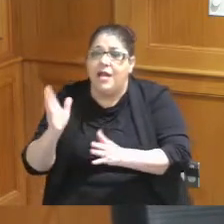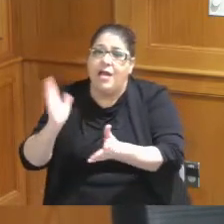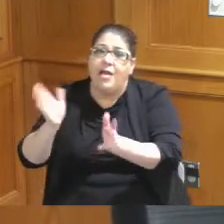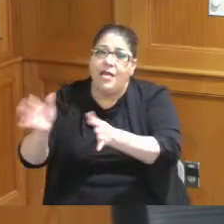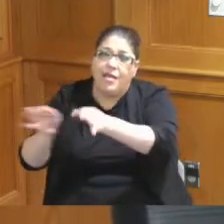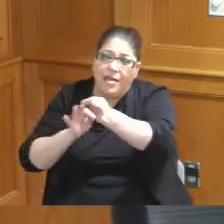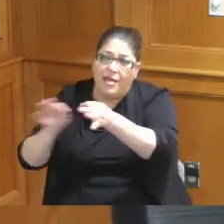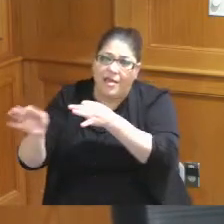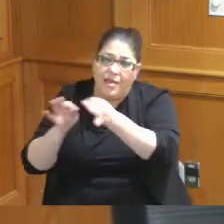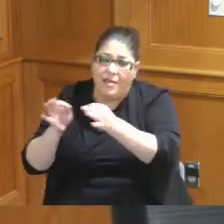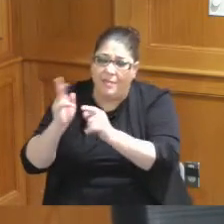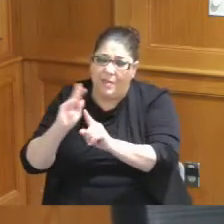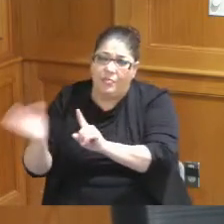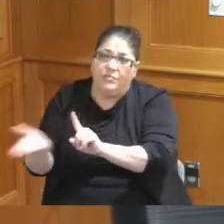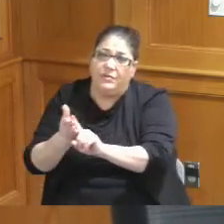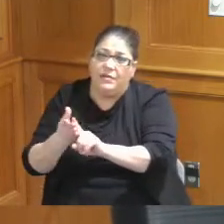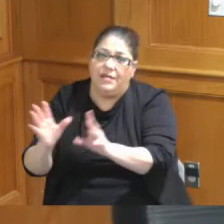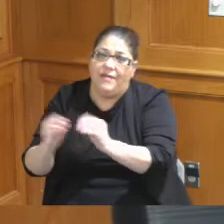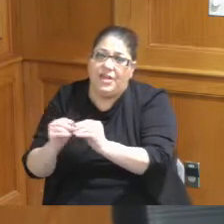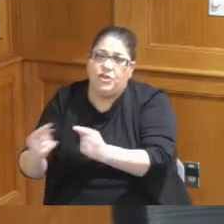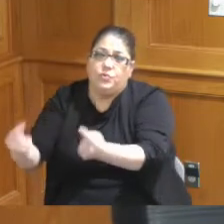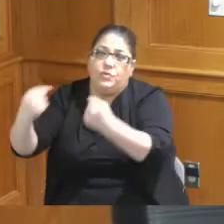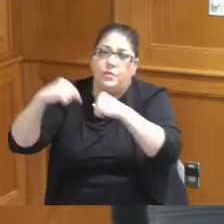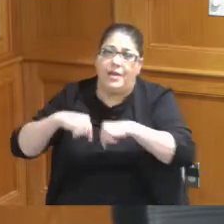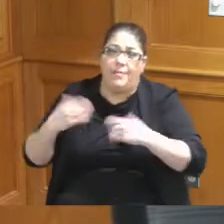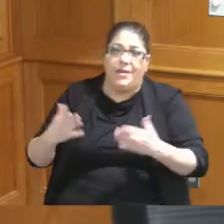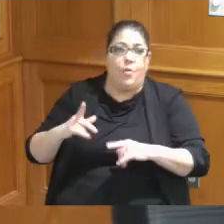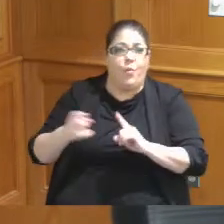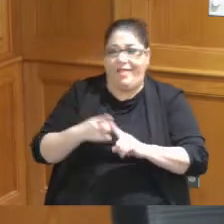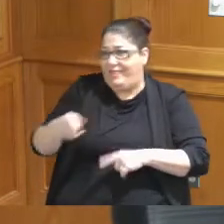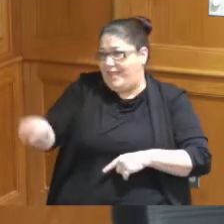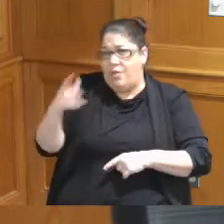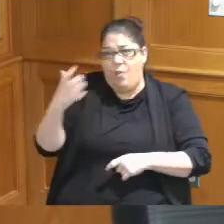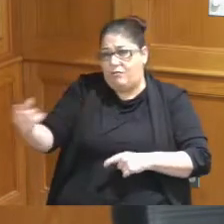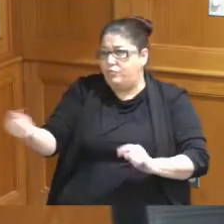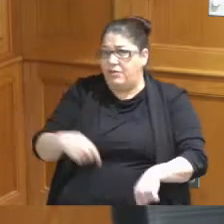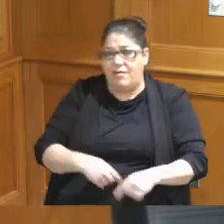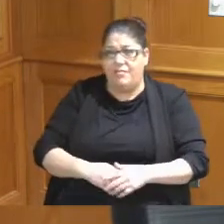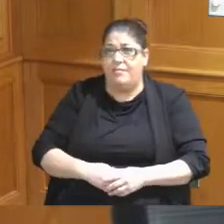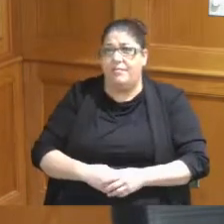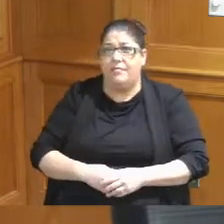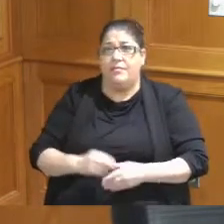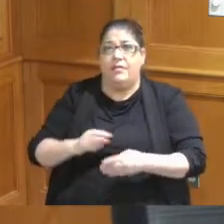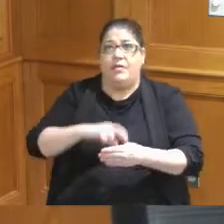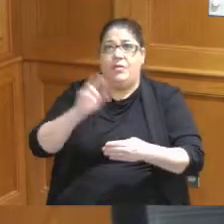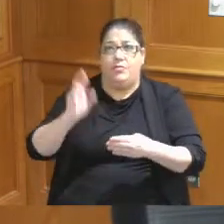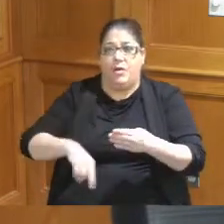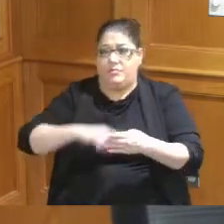to come here at a time when no one wanted to as a result we had a lot of conventions SO pitching